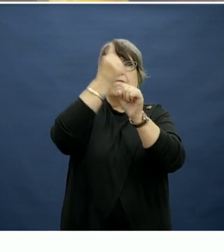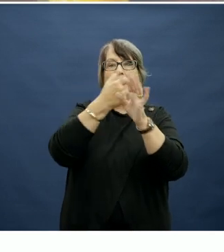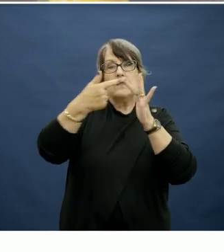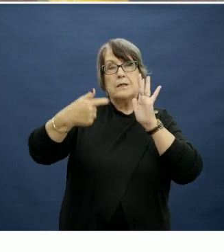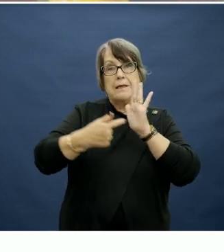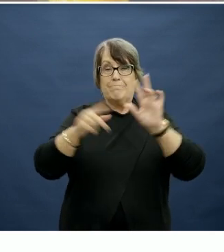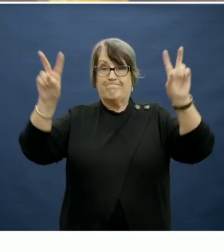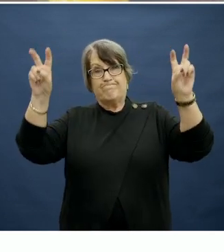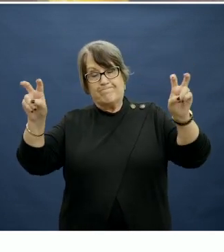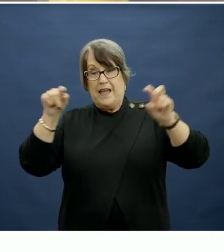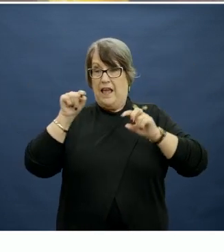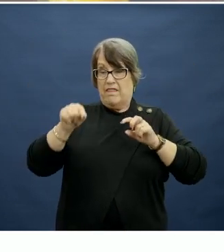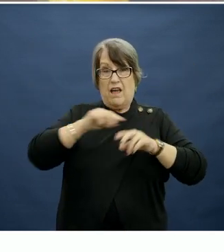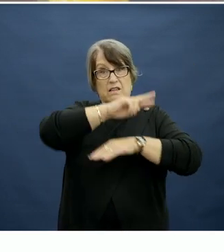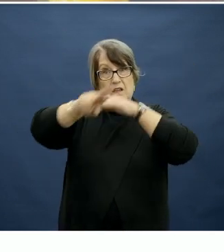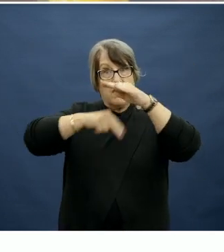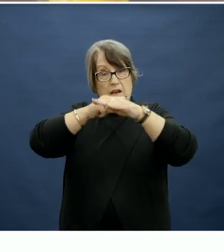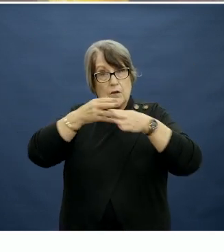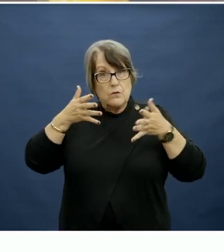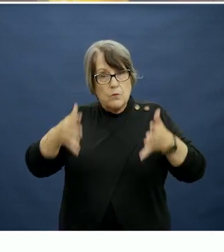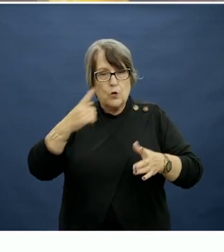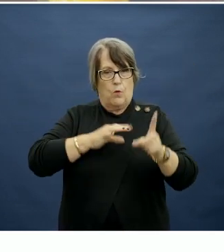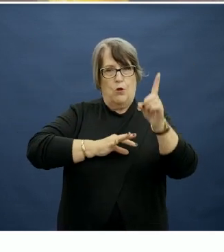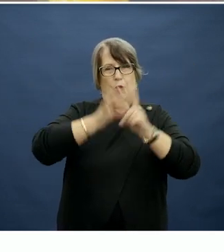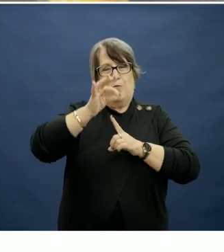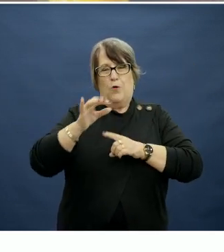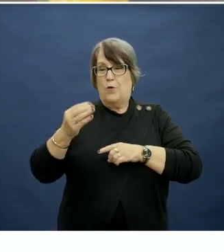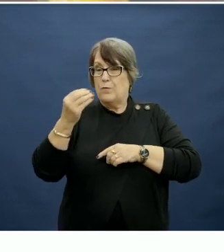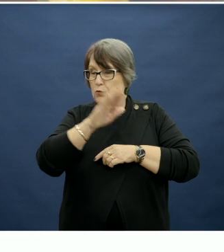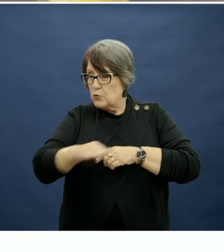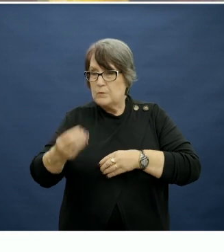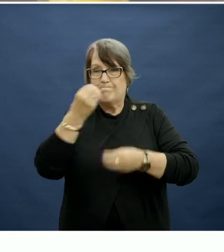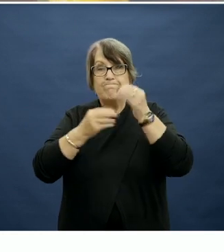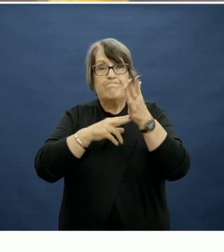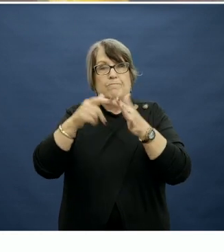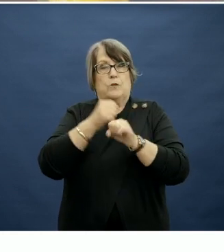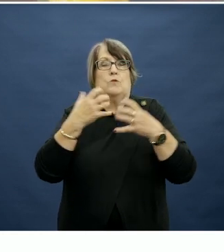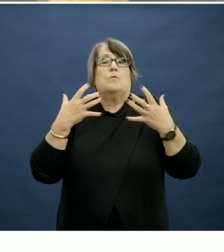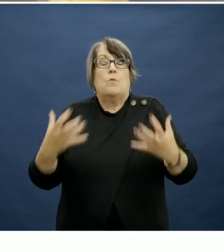VegKIT is a nationwide effort to improve children's vegetable intake, and I encourage you to check